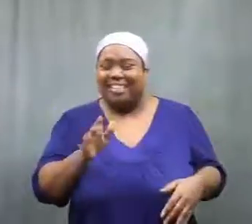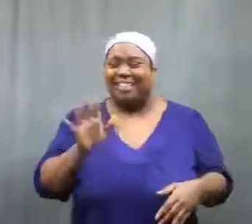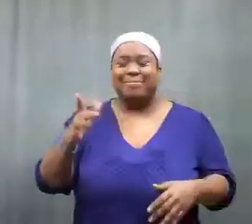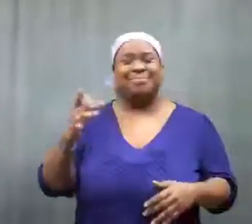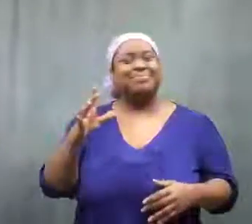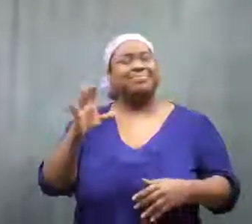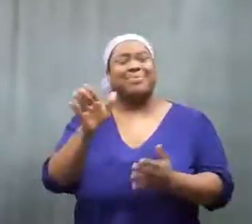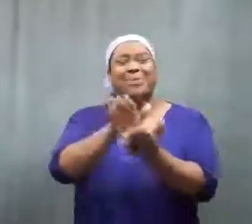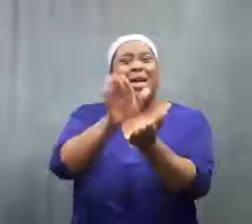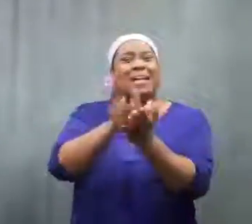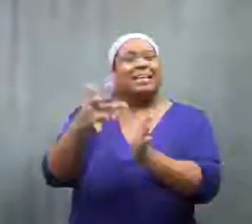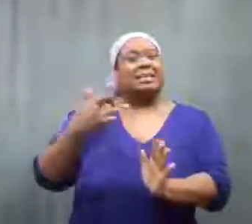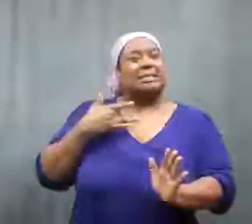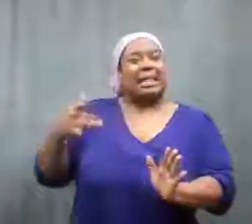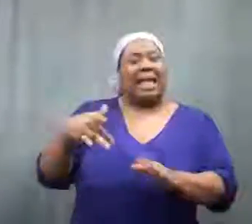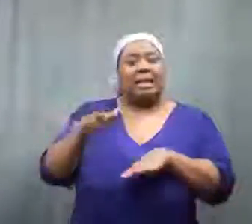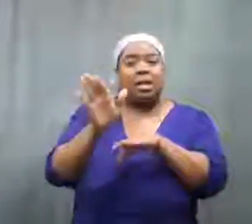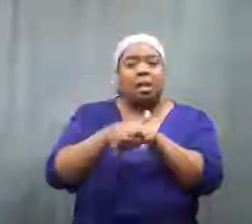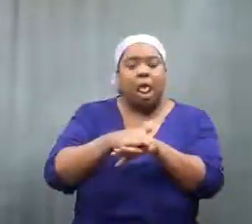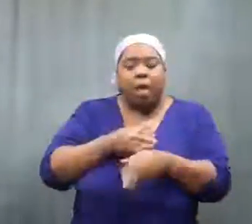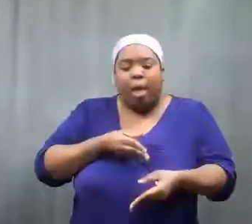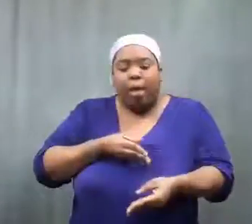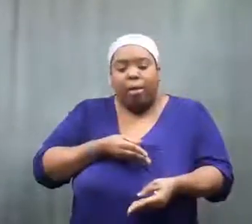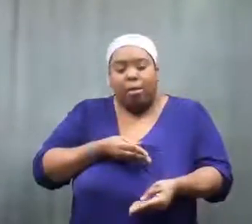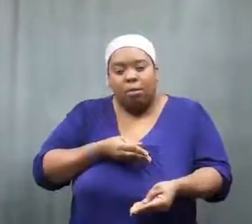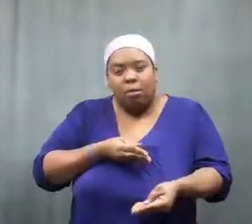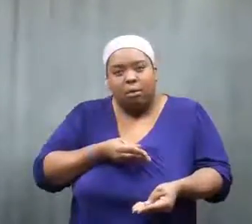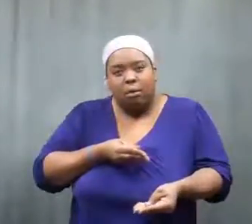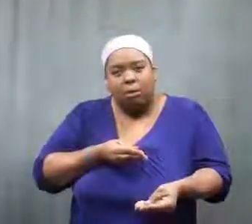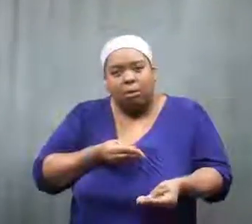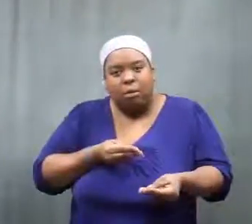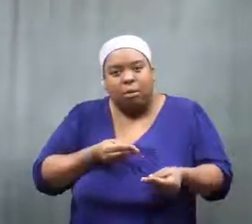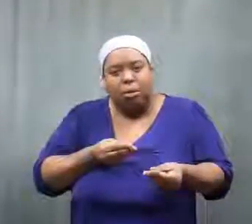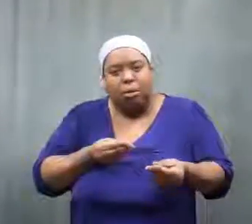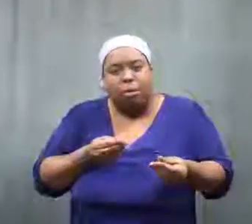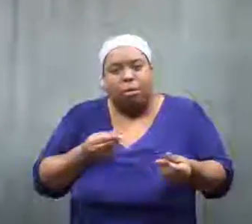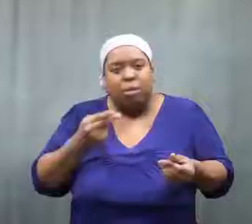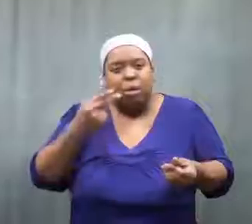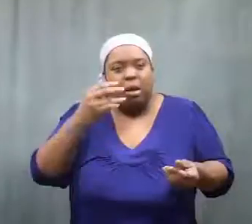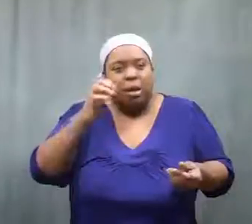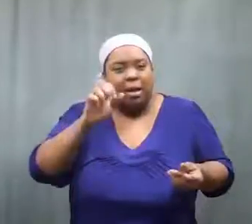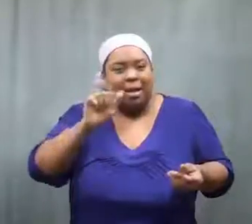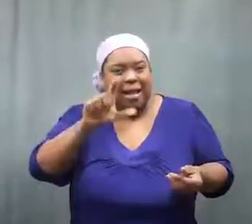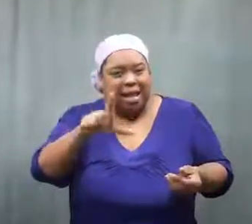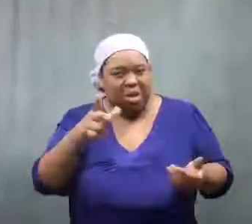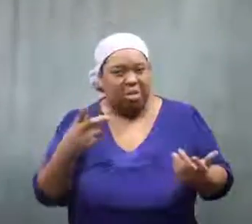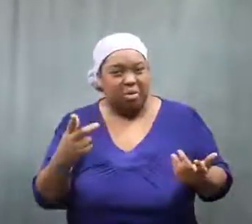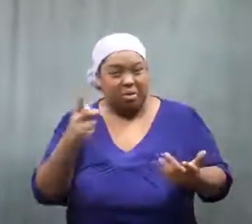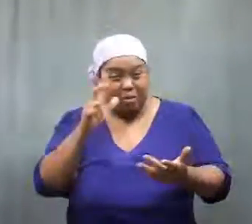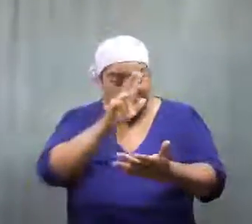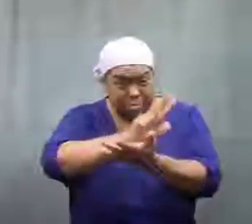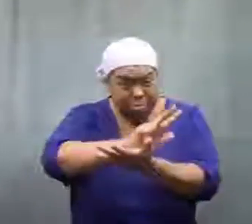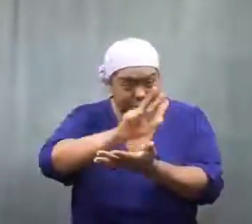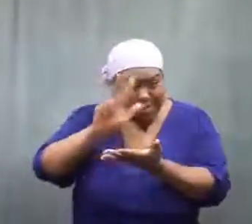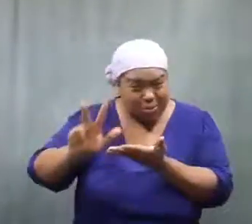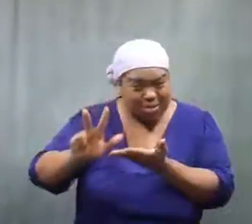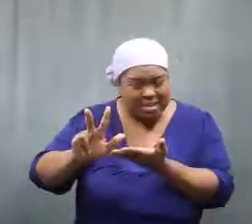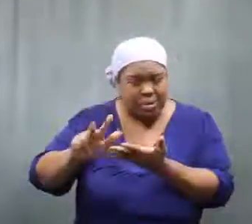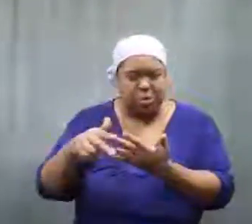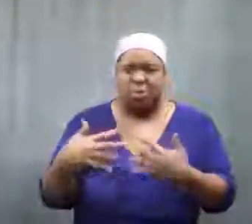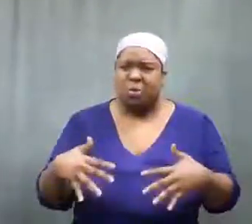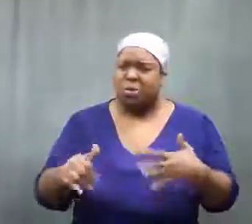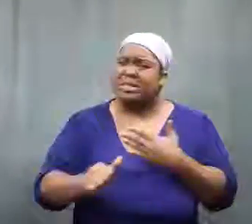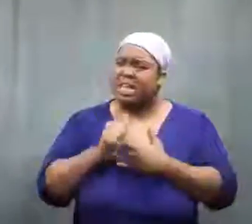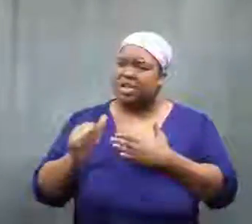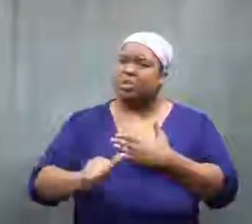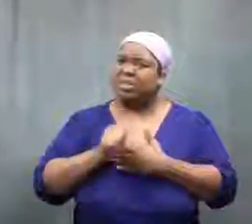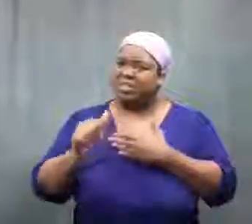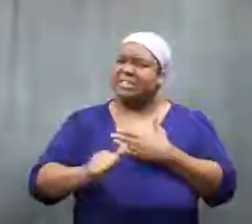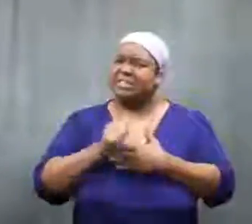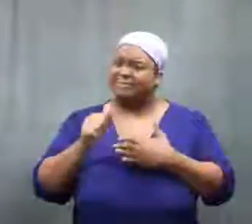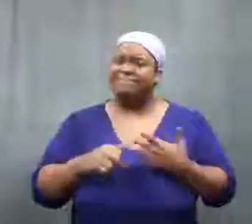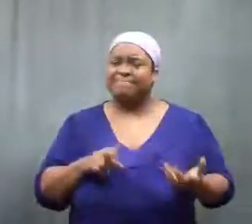It's risky because crocodiles take 3 weeks to heal from a wound.